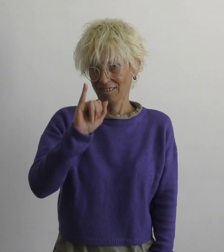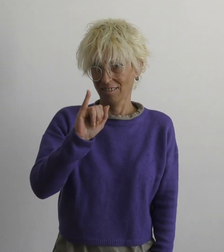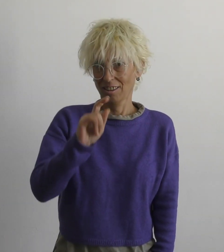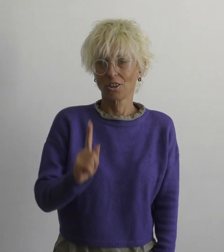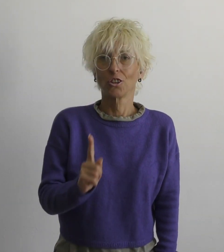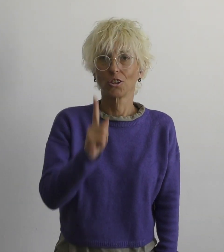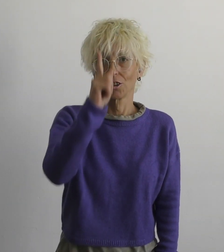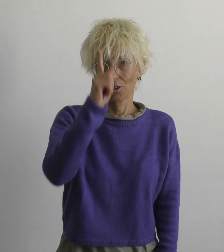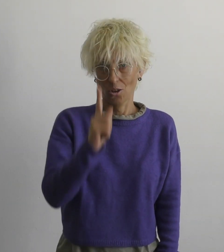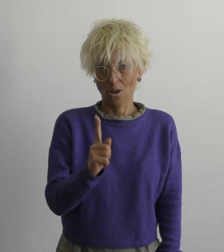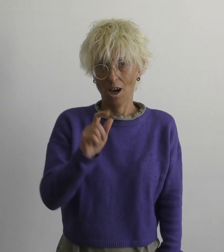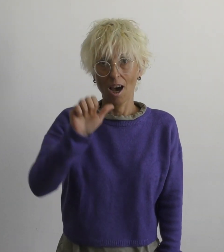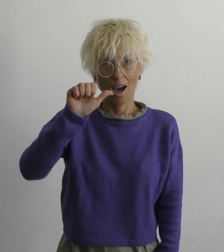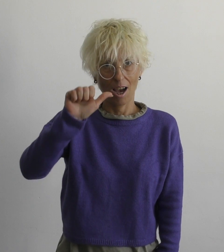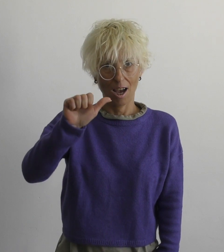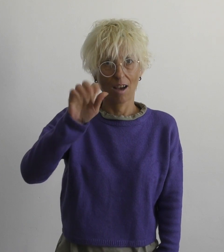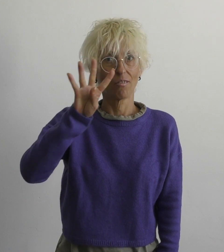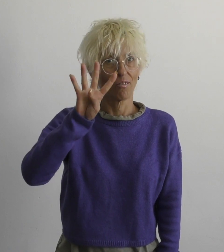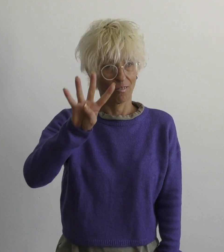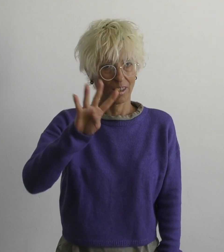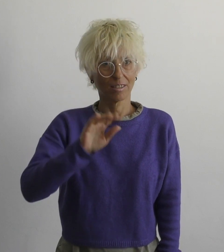Y o a v